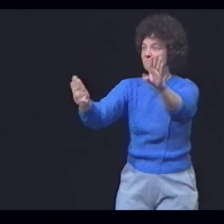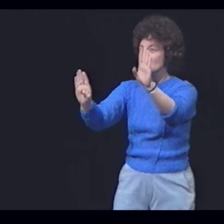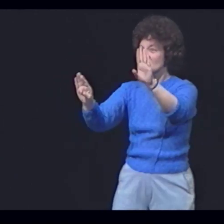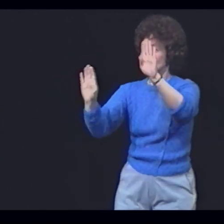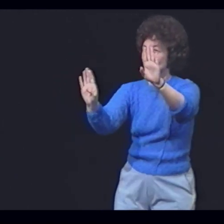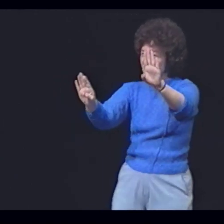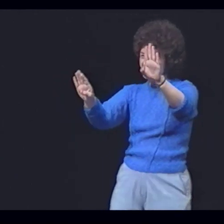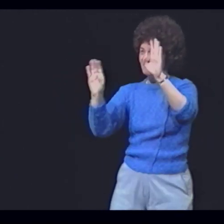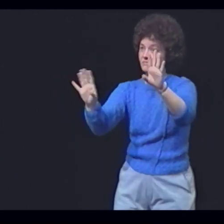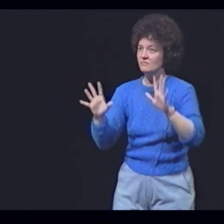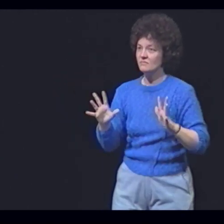A pounding